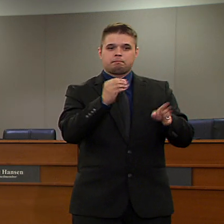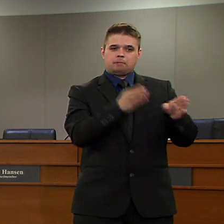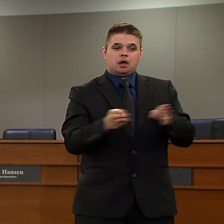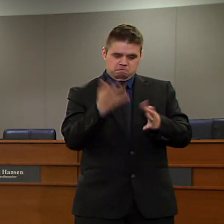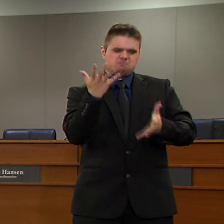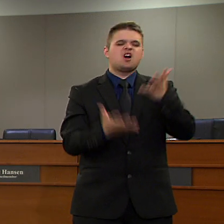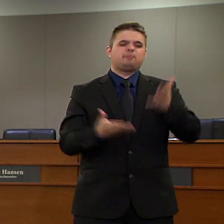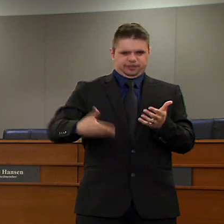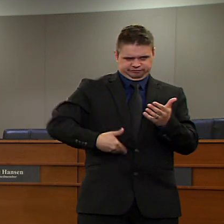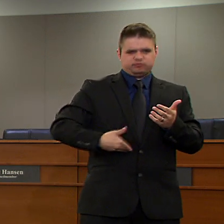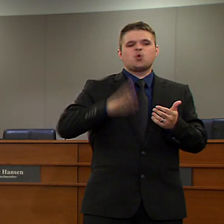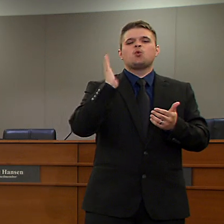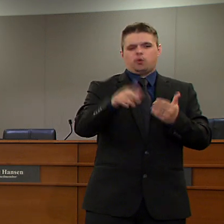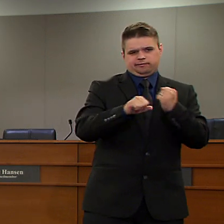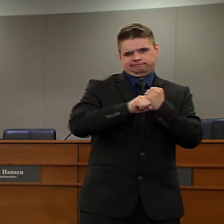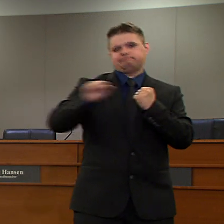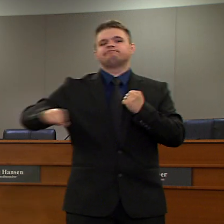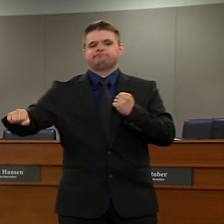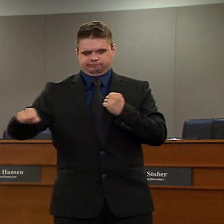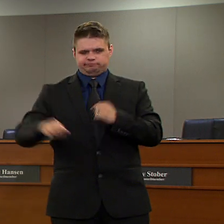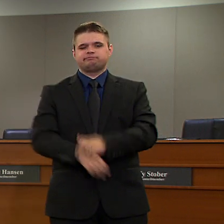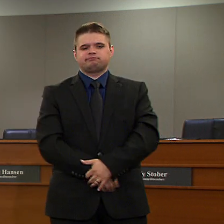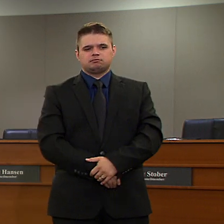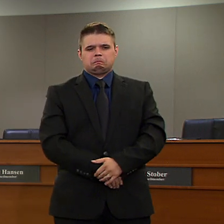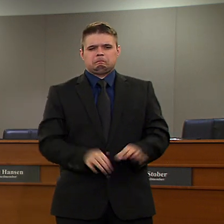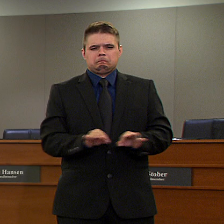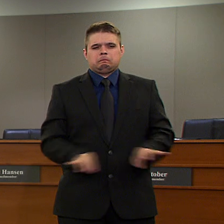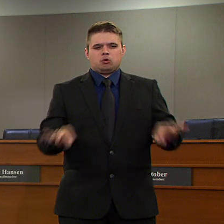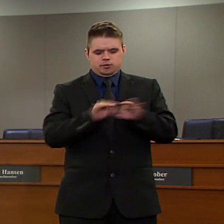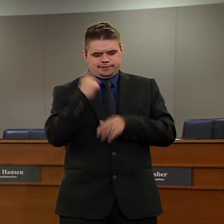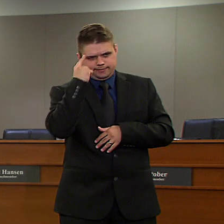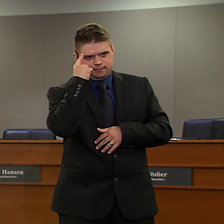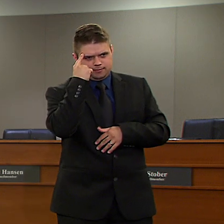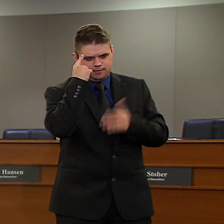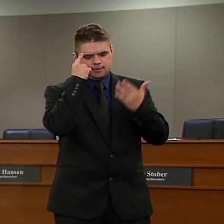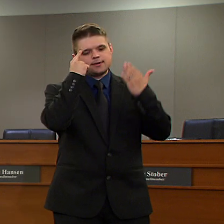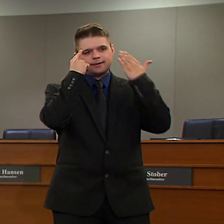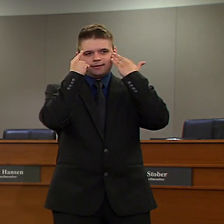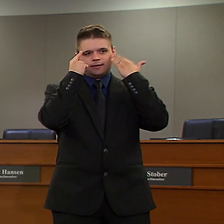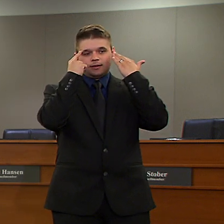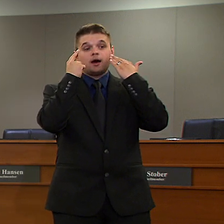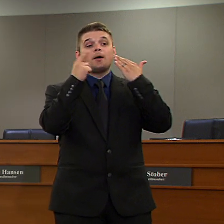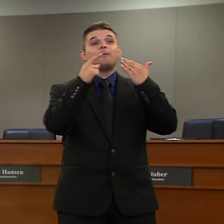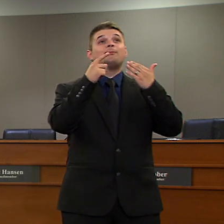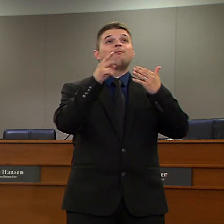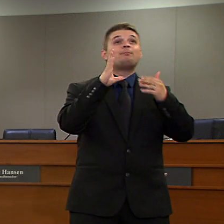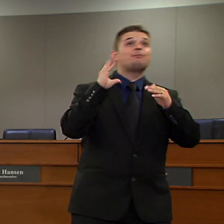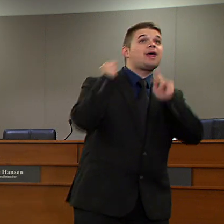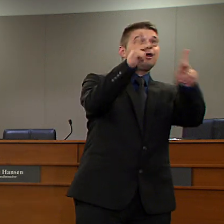realize that the decision to reopen and to get back to normal will not be sudden.